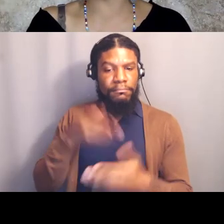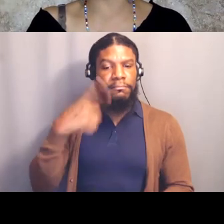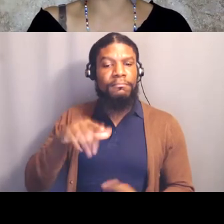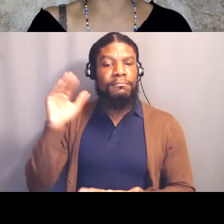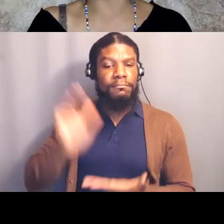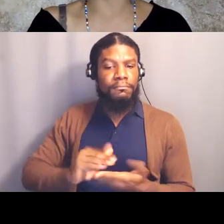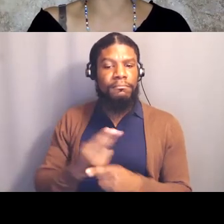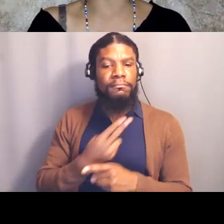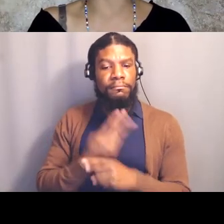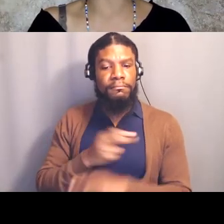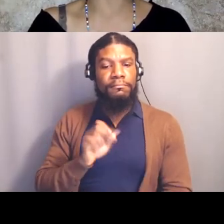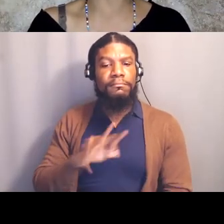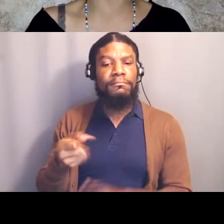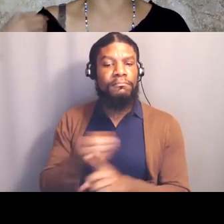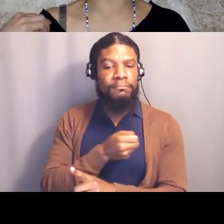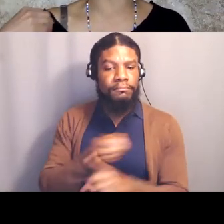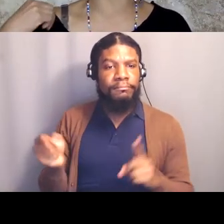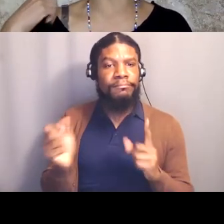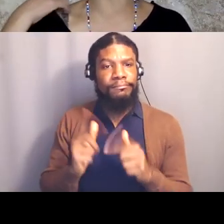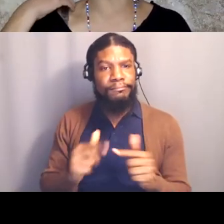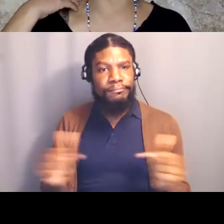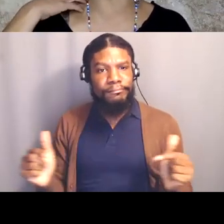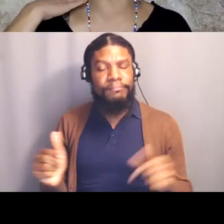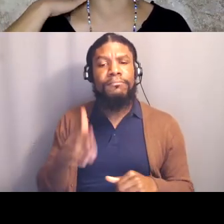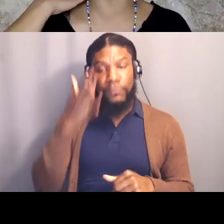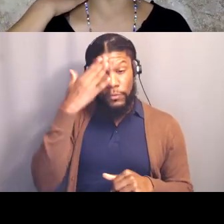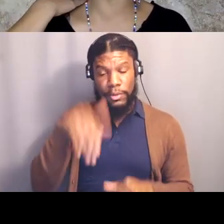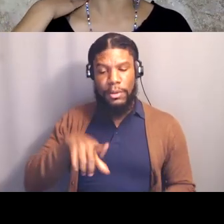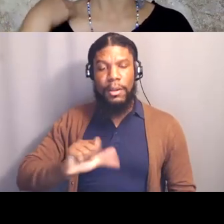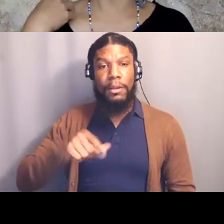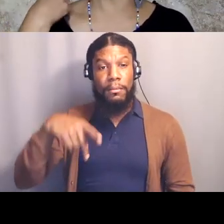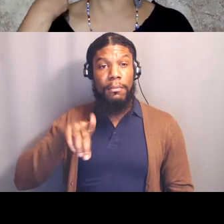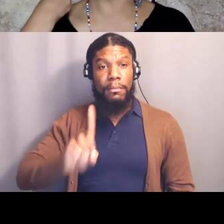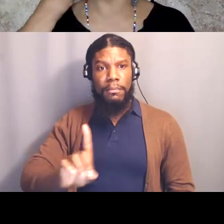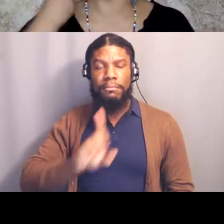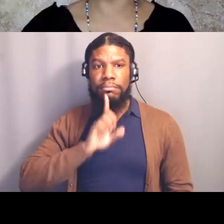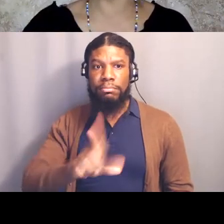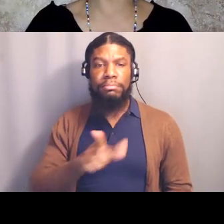LAPD has been shooting righteous protestors with rubber bullets, beating us with batons,